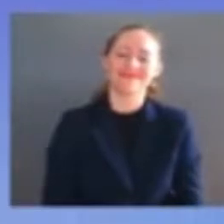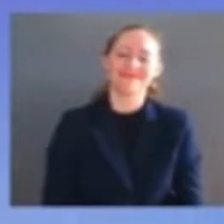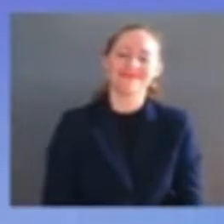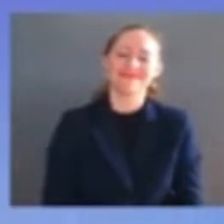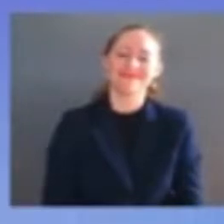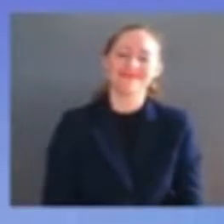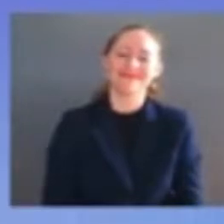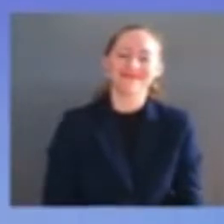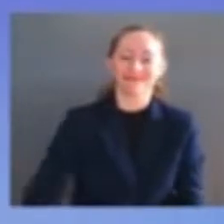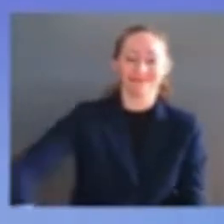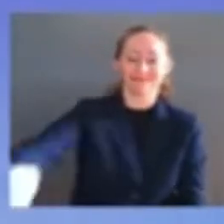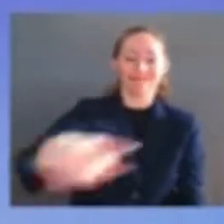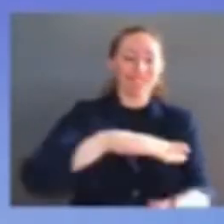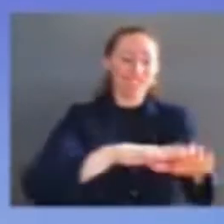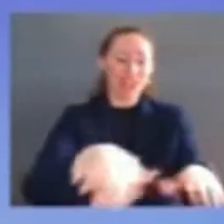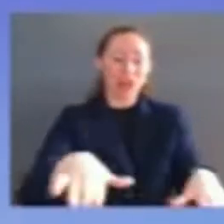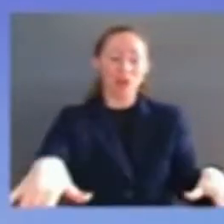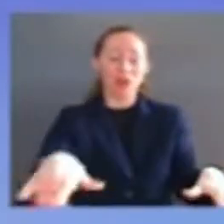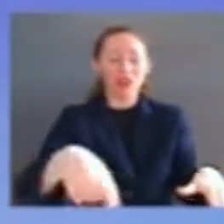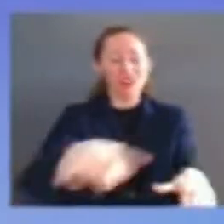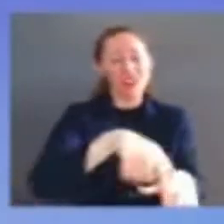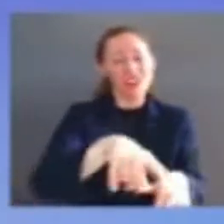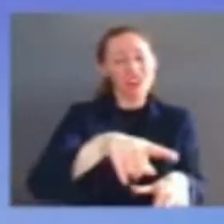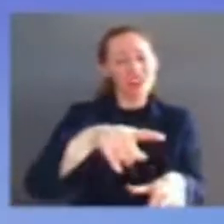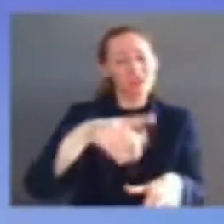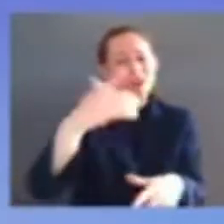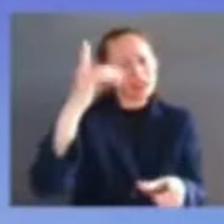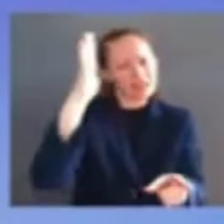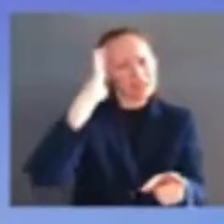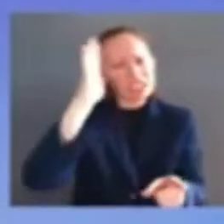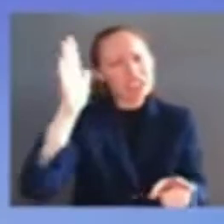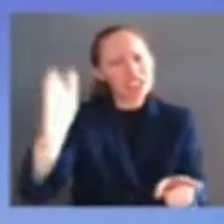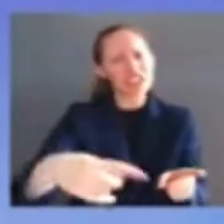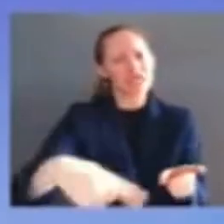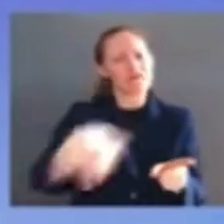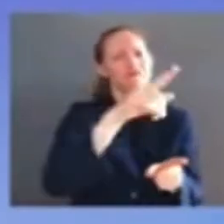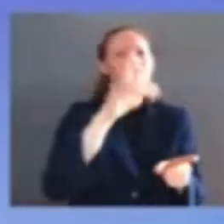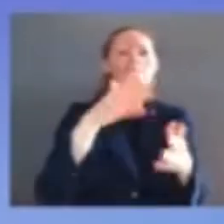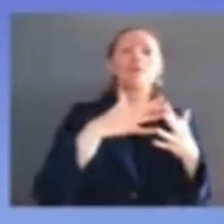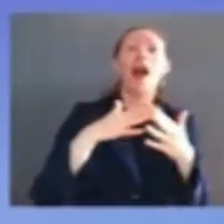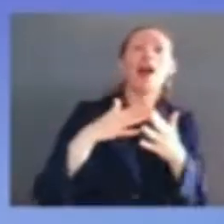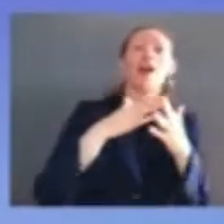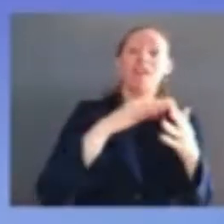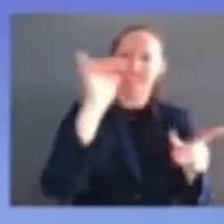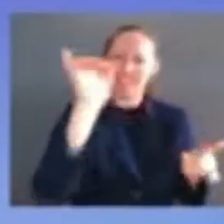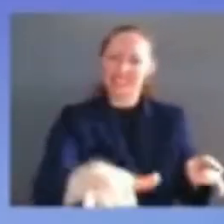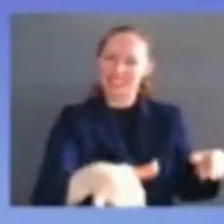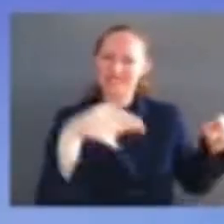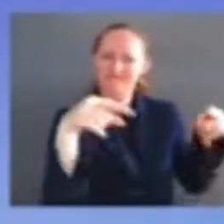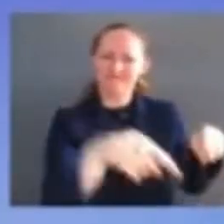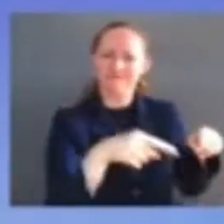it has taken 232 years and 115 prior appointments